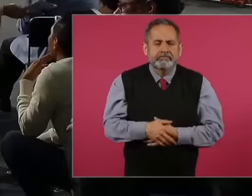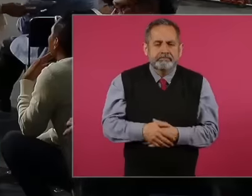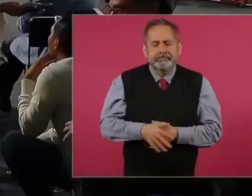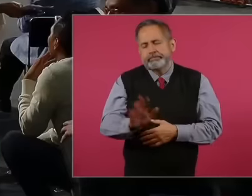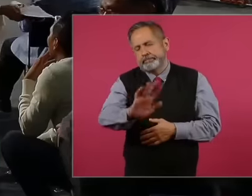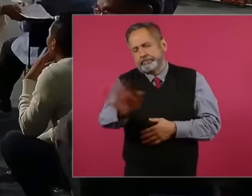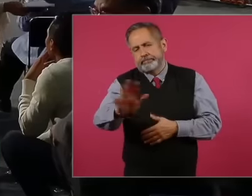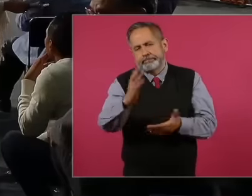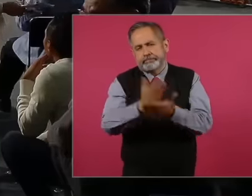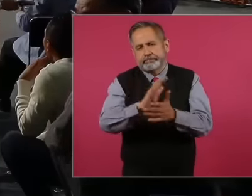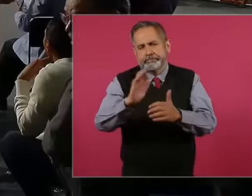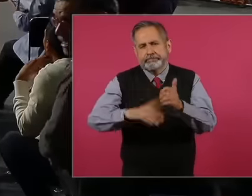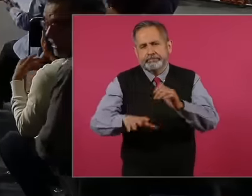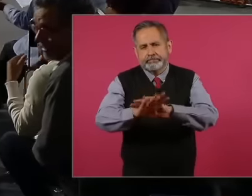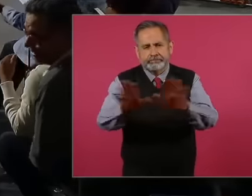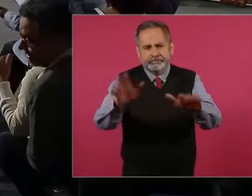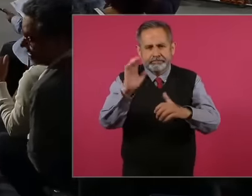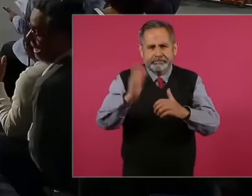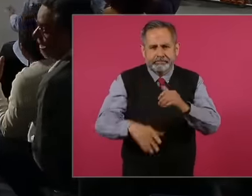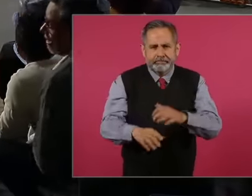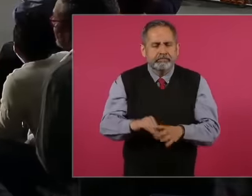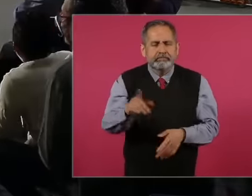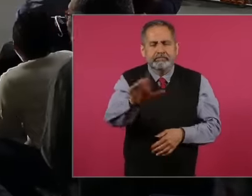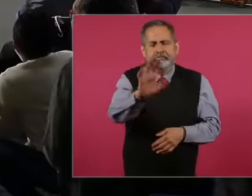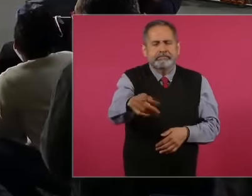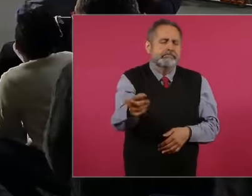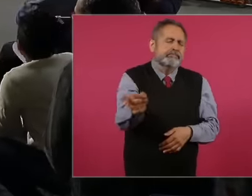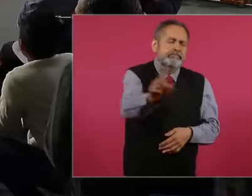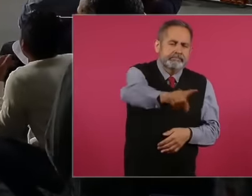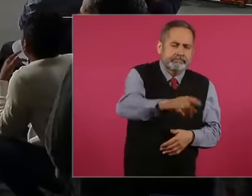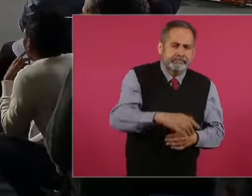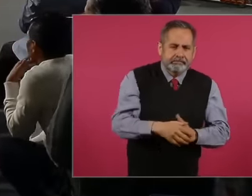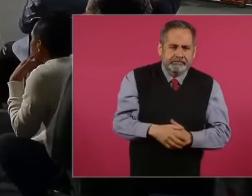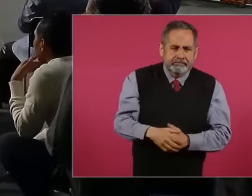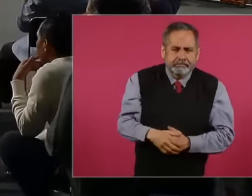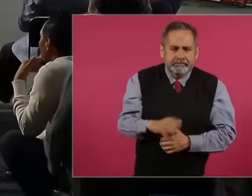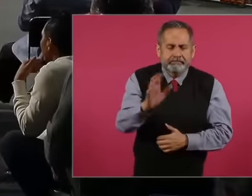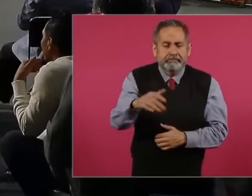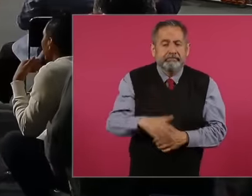he has to speak as soon as I tell him that just because this is my second topic has to do